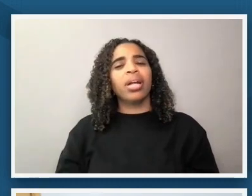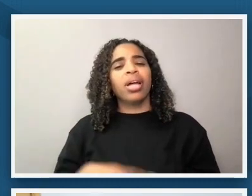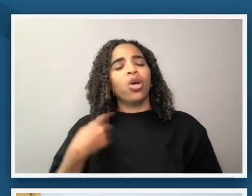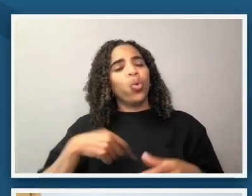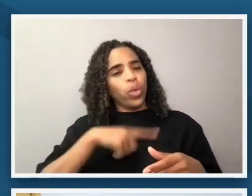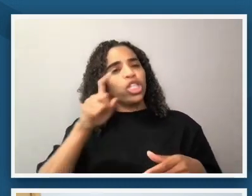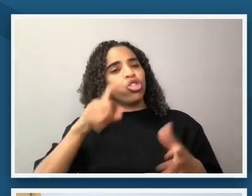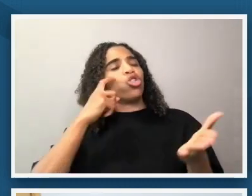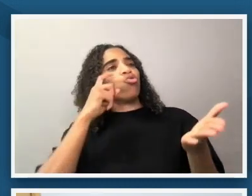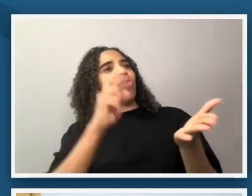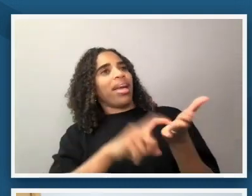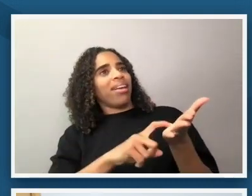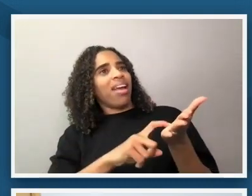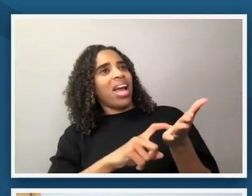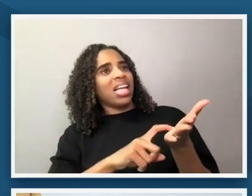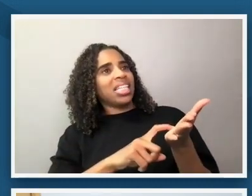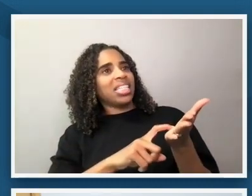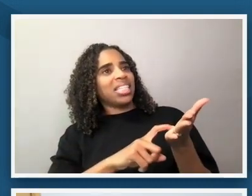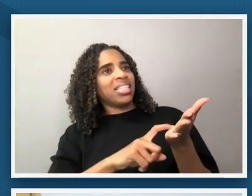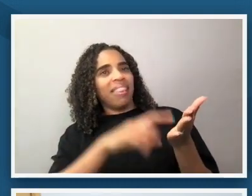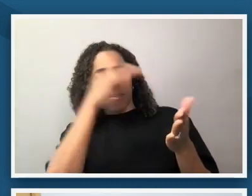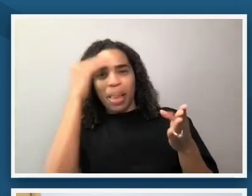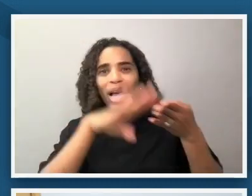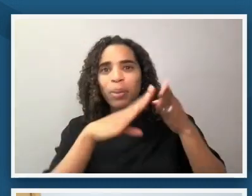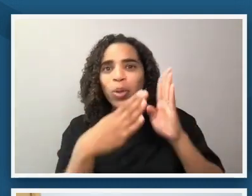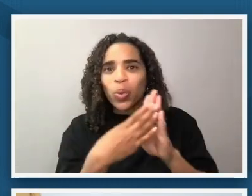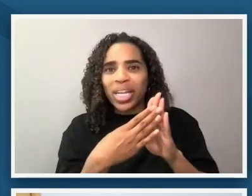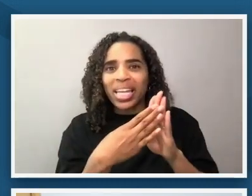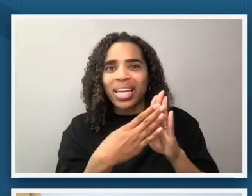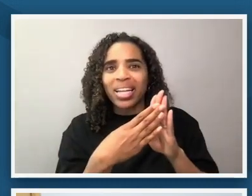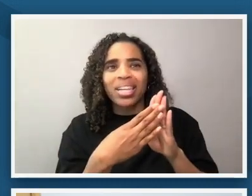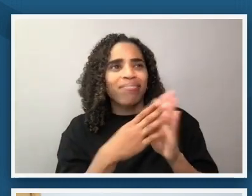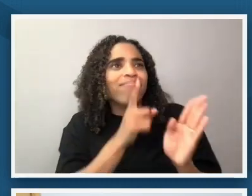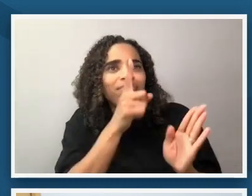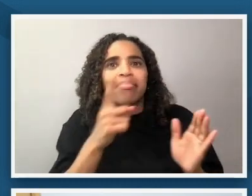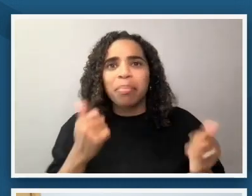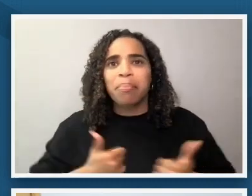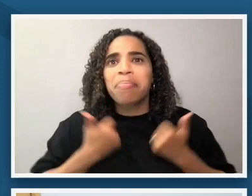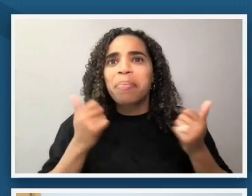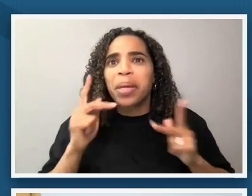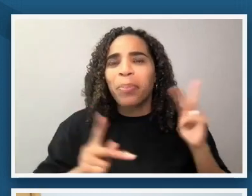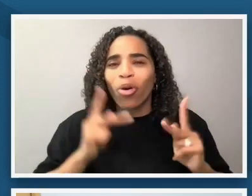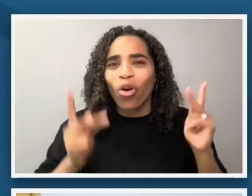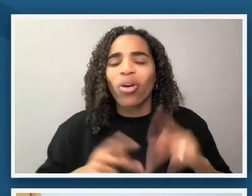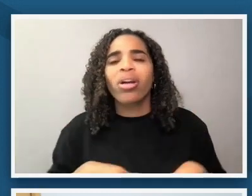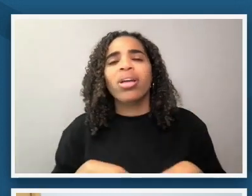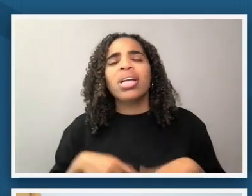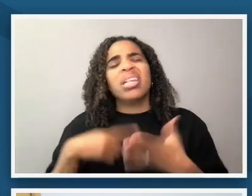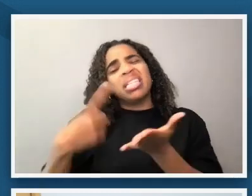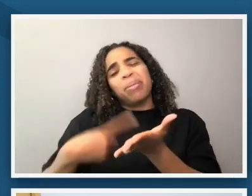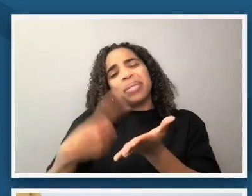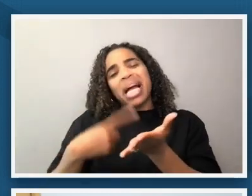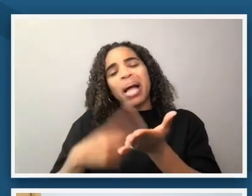humanity of the black community um oftentimes i think our stories when we